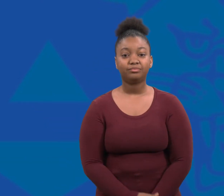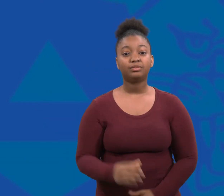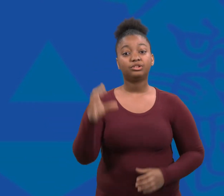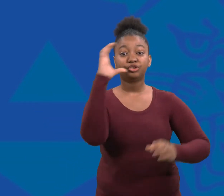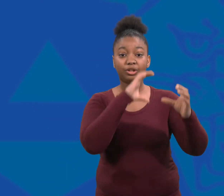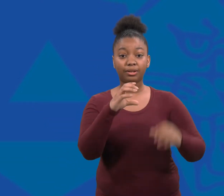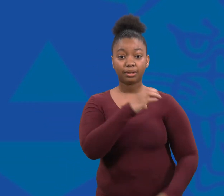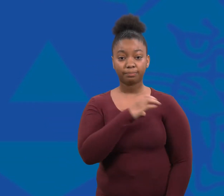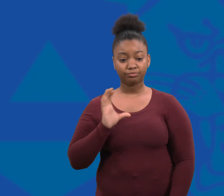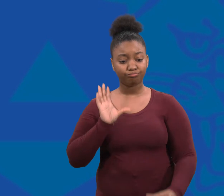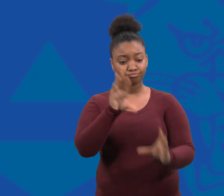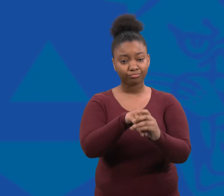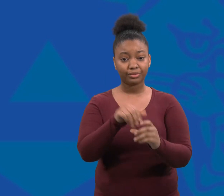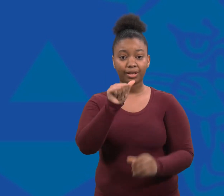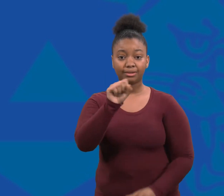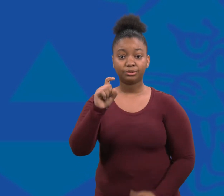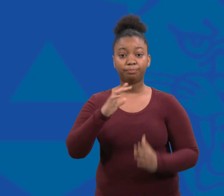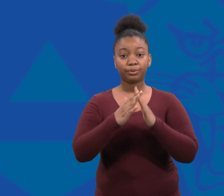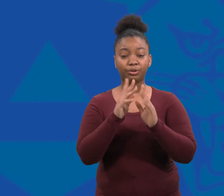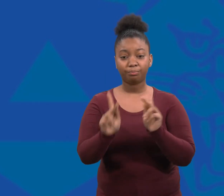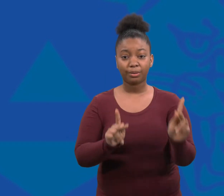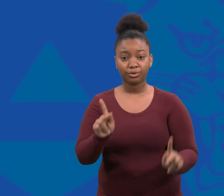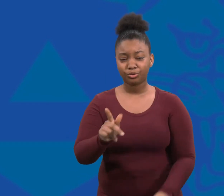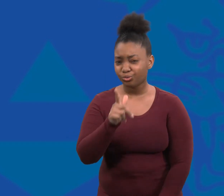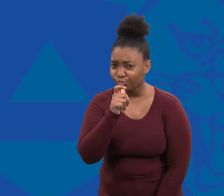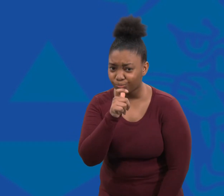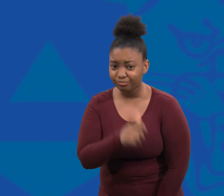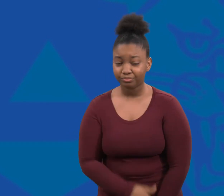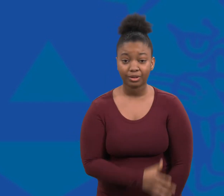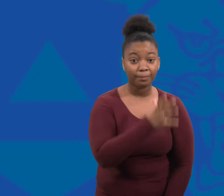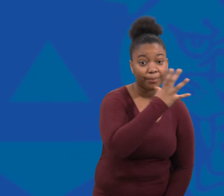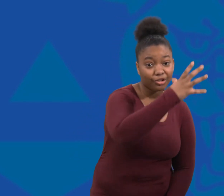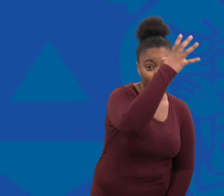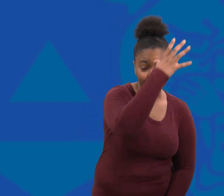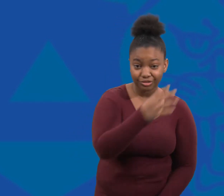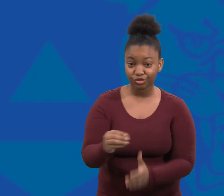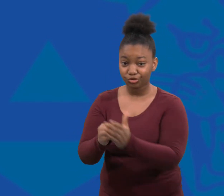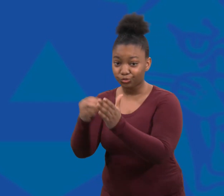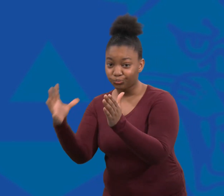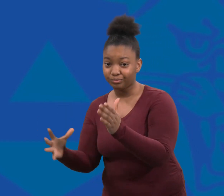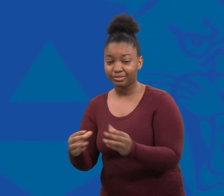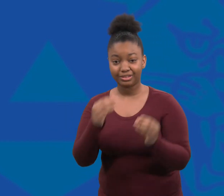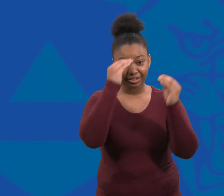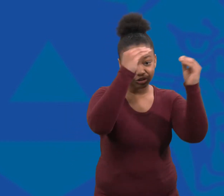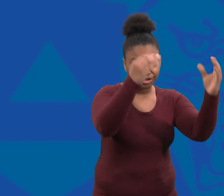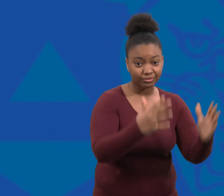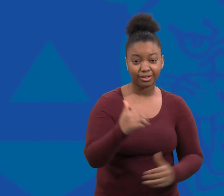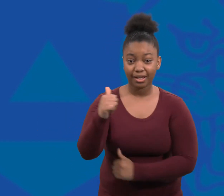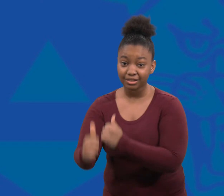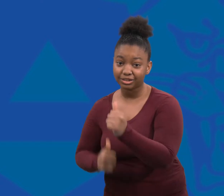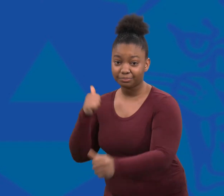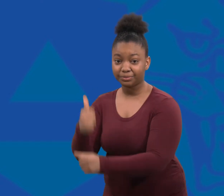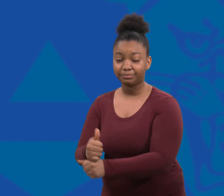The search committee includes members of the AASD community including parents, students, teachers, and alumni.